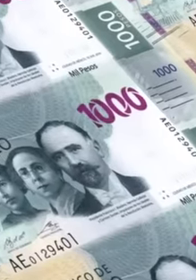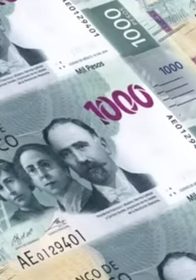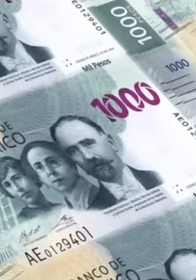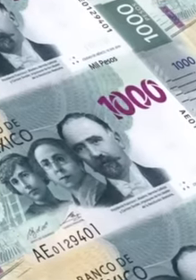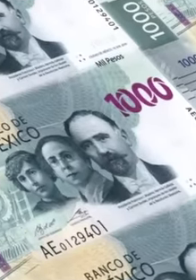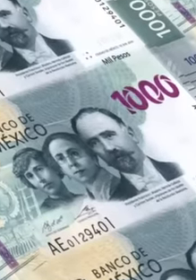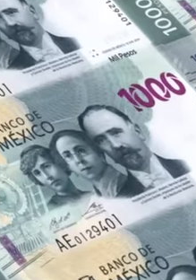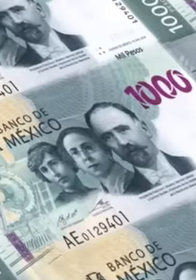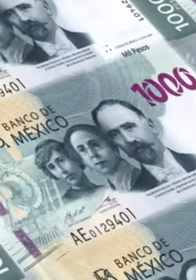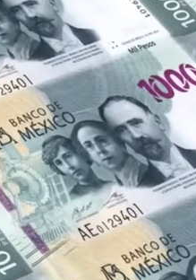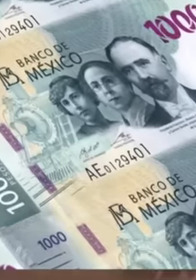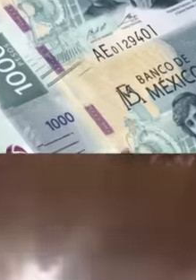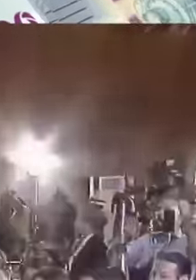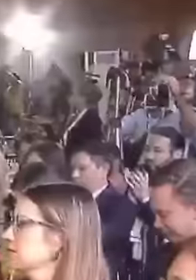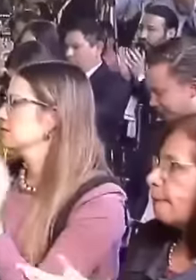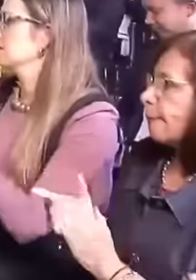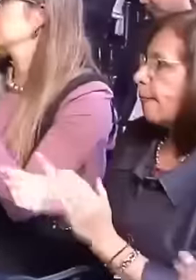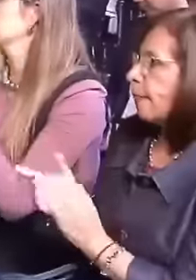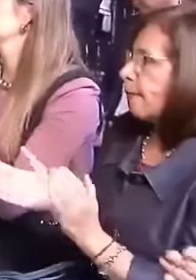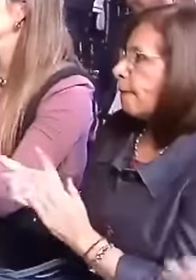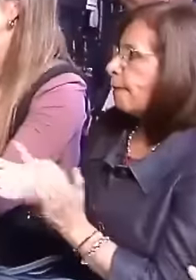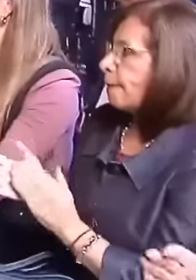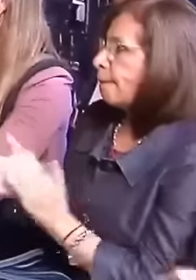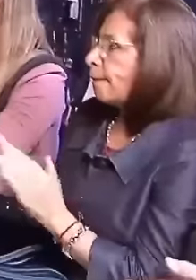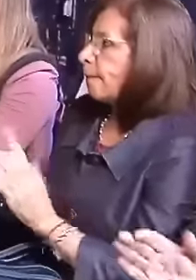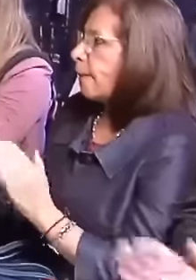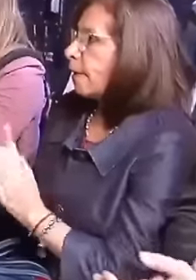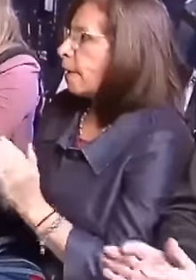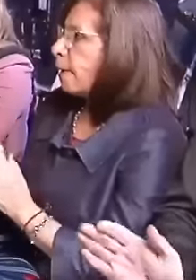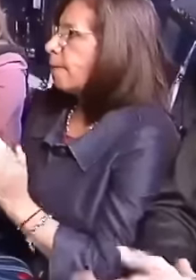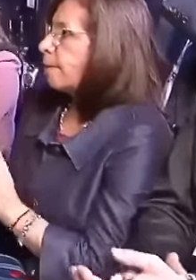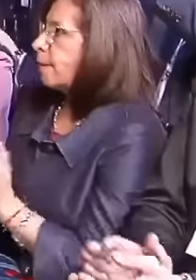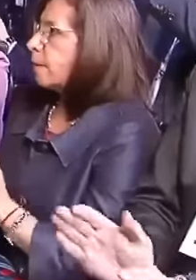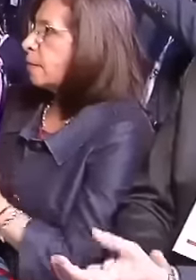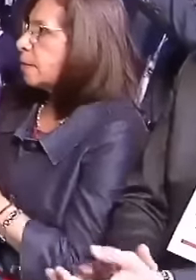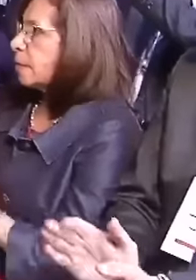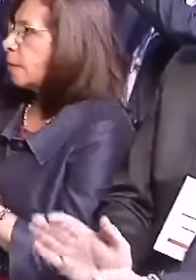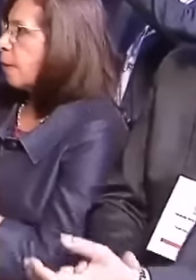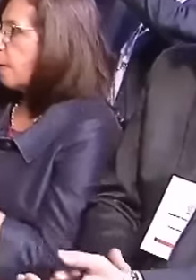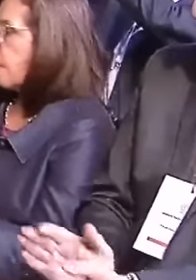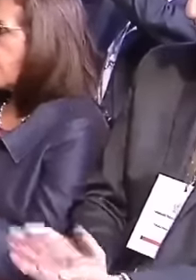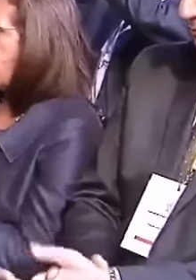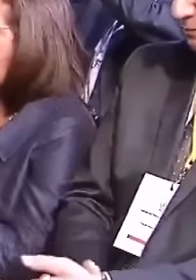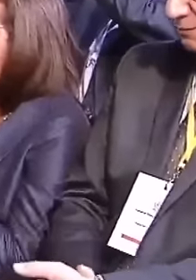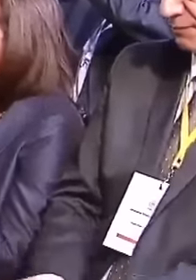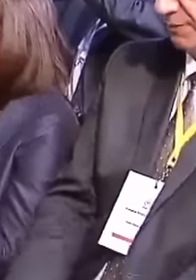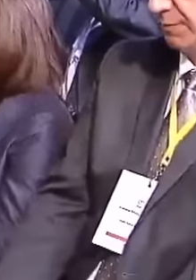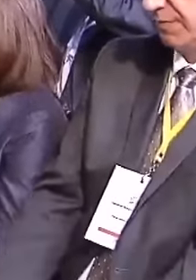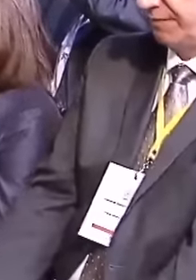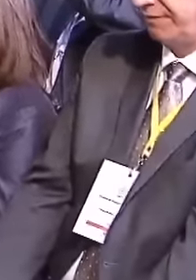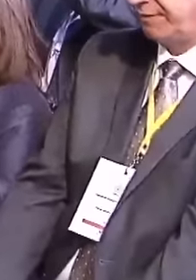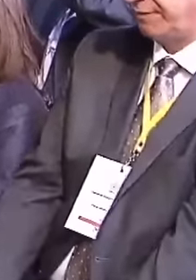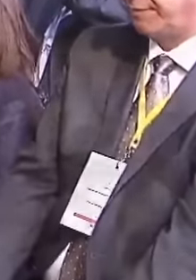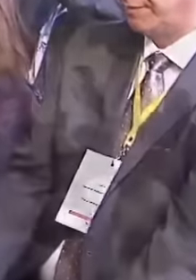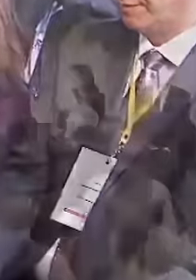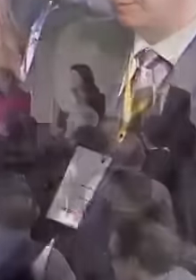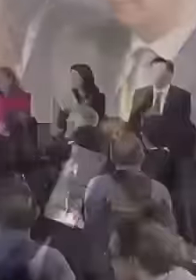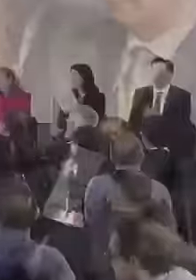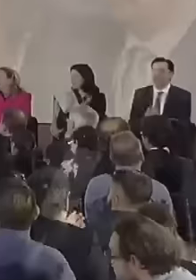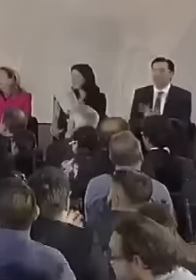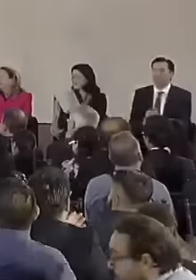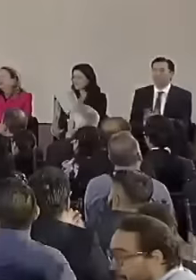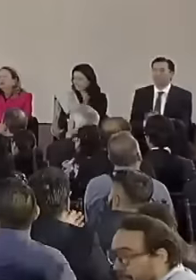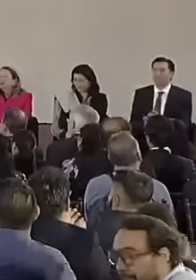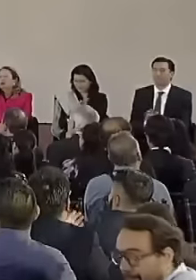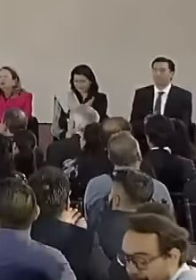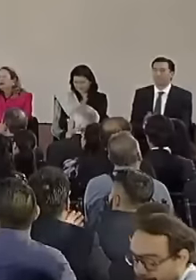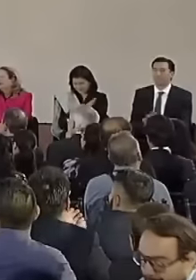line with their commitment to combat corruption and promote social justice in this light, the